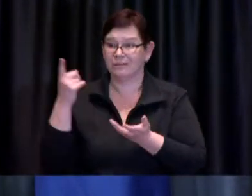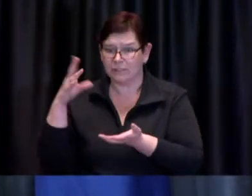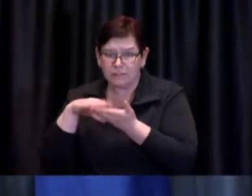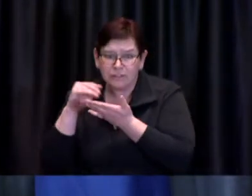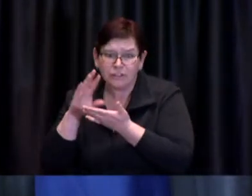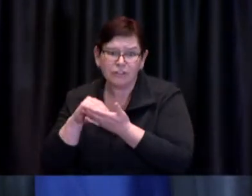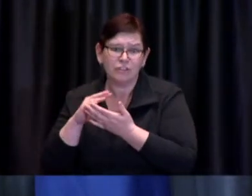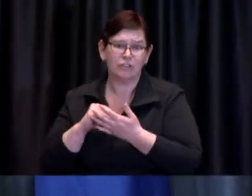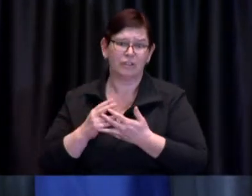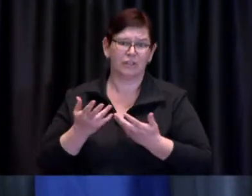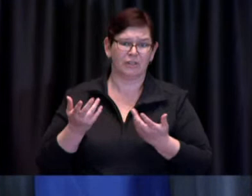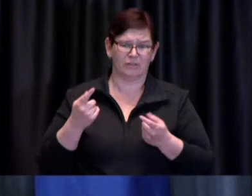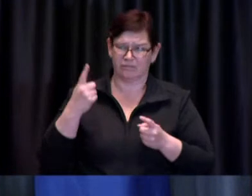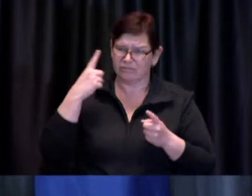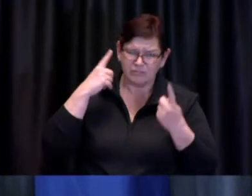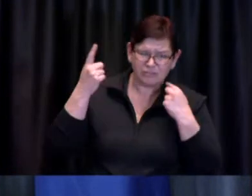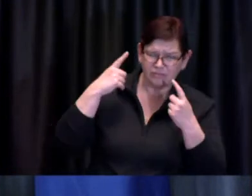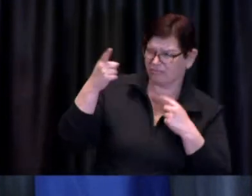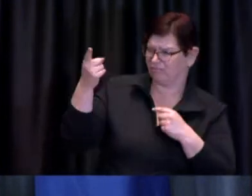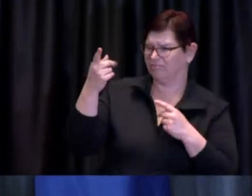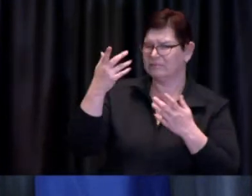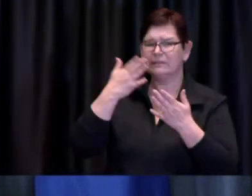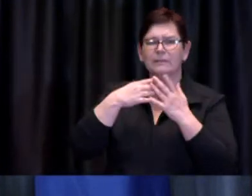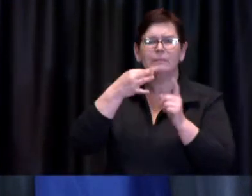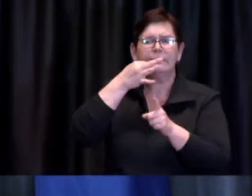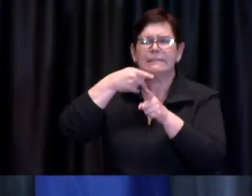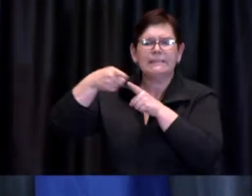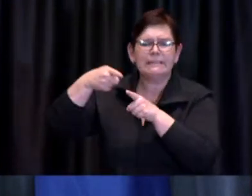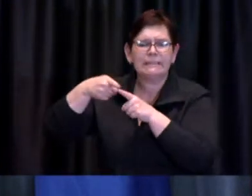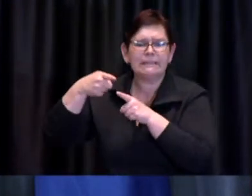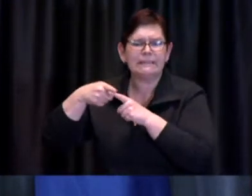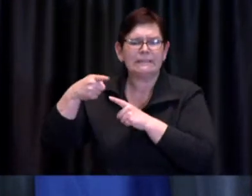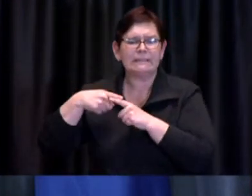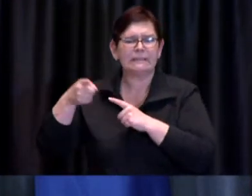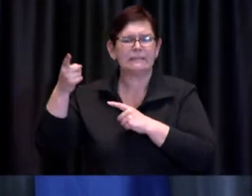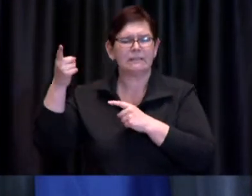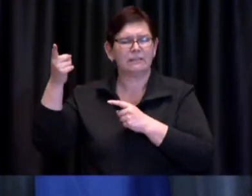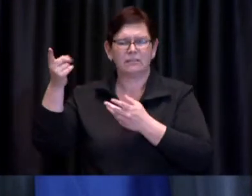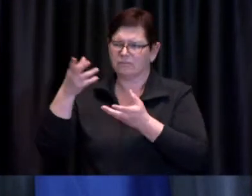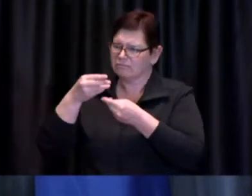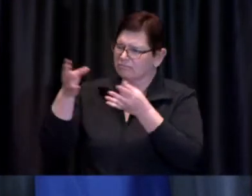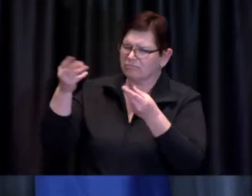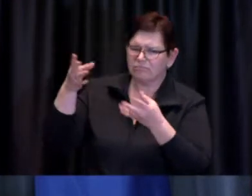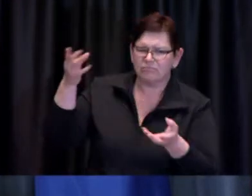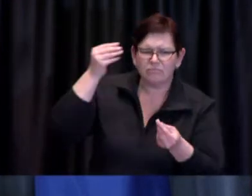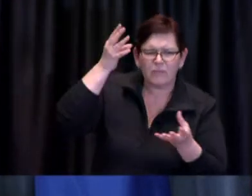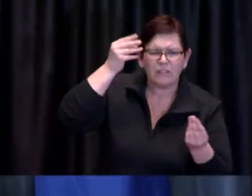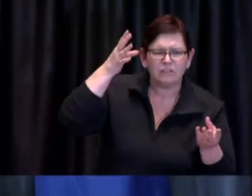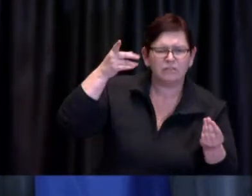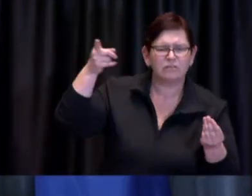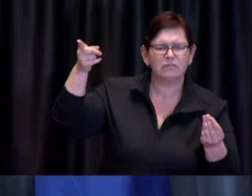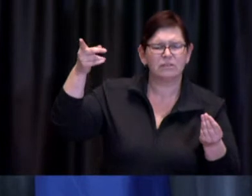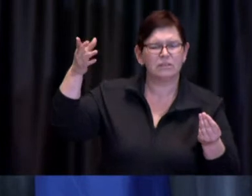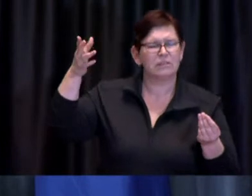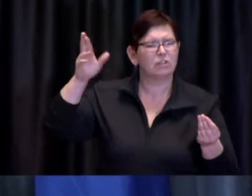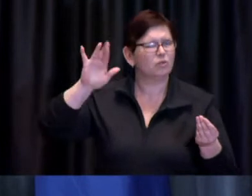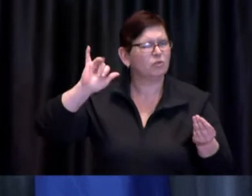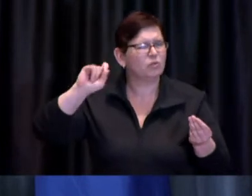many experts opine on this and indicate that there is some risk of transmission associated with with